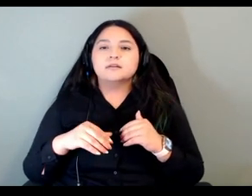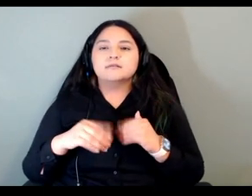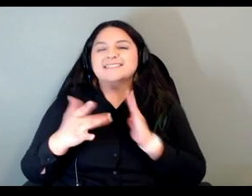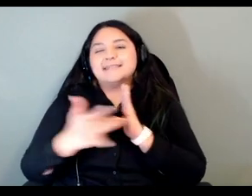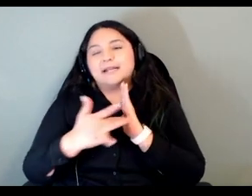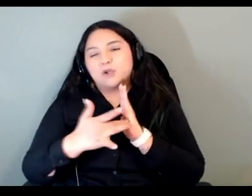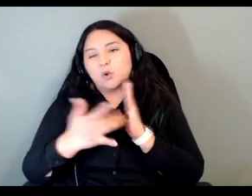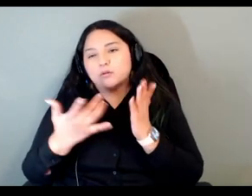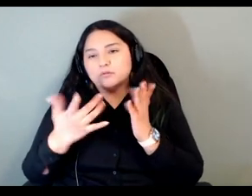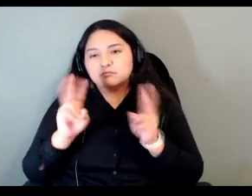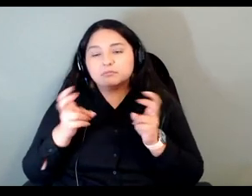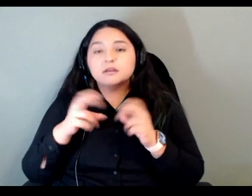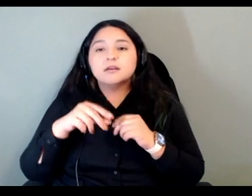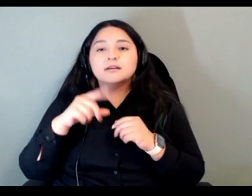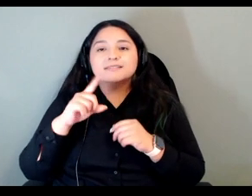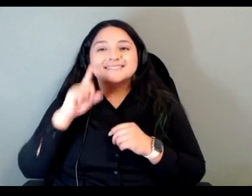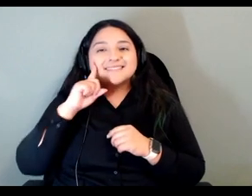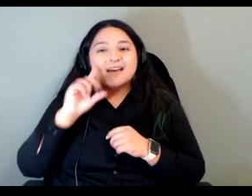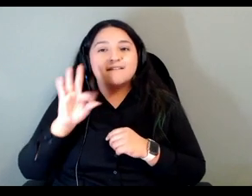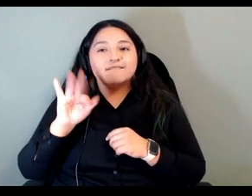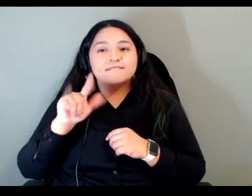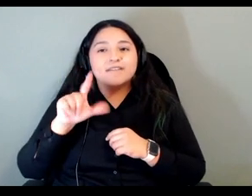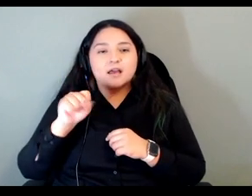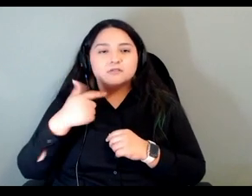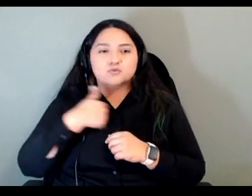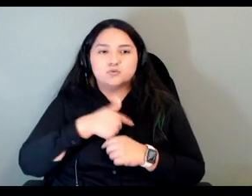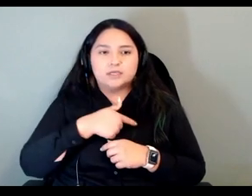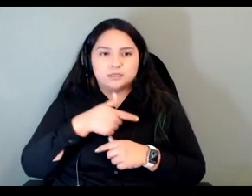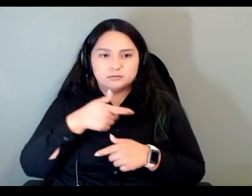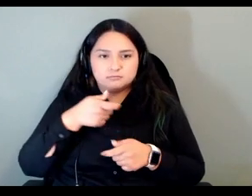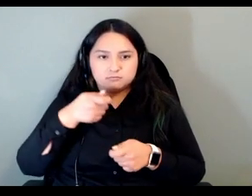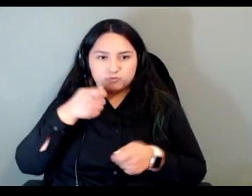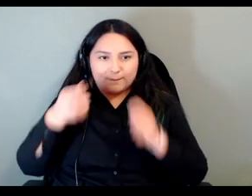sound files as well from the chief phrase of the day and they're also going to be going